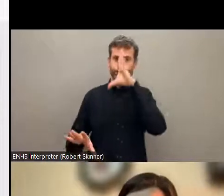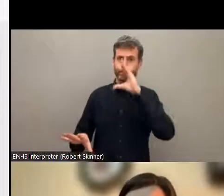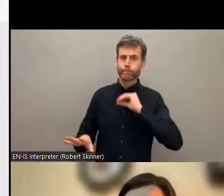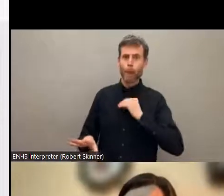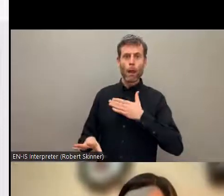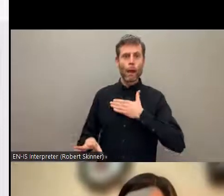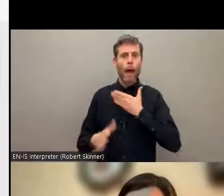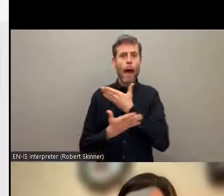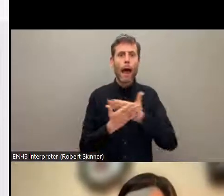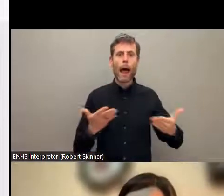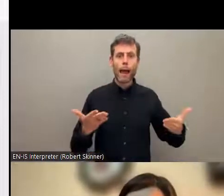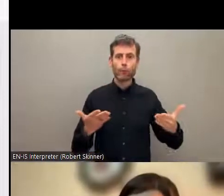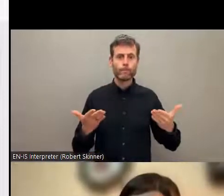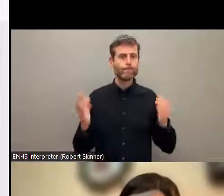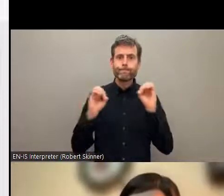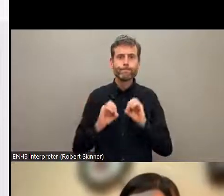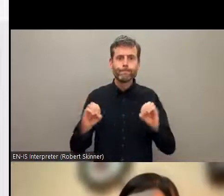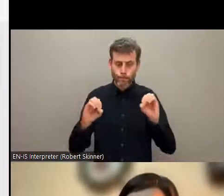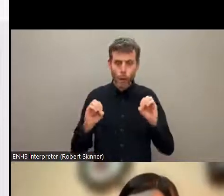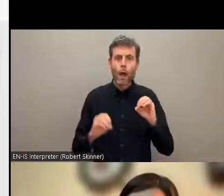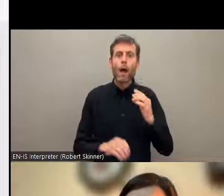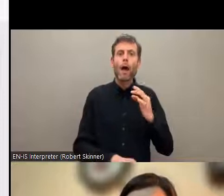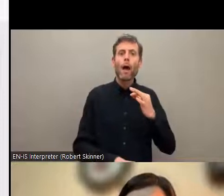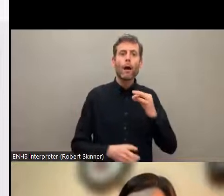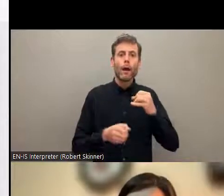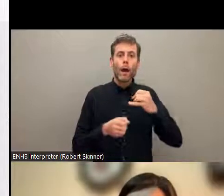relief, recovery, medicinal and counseling support for indigenous